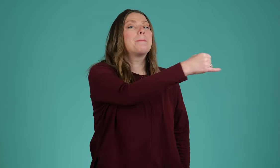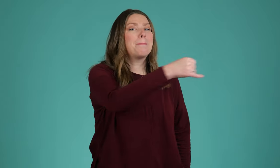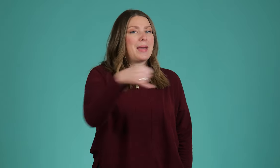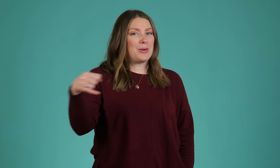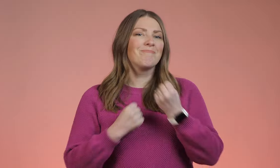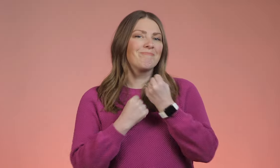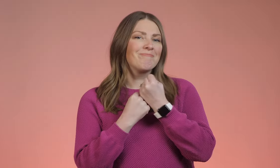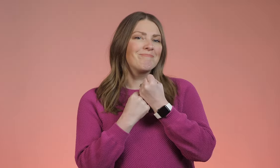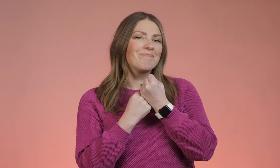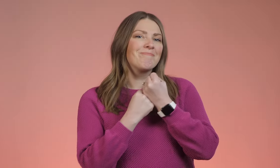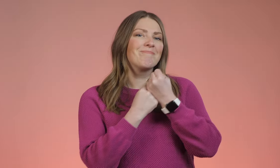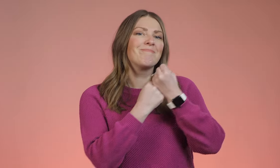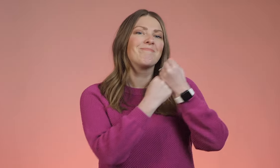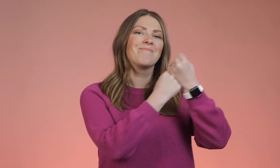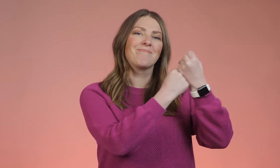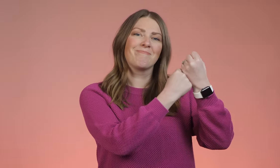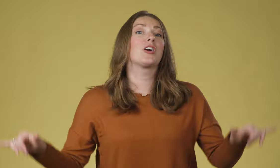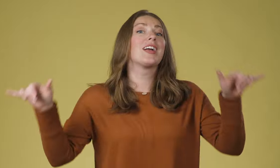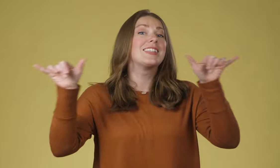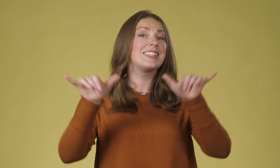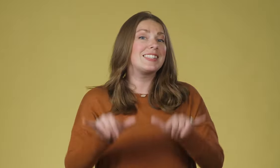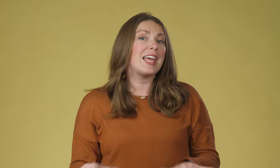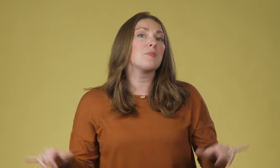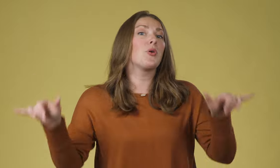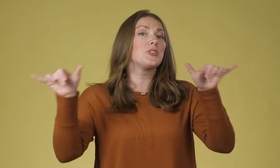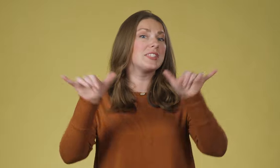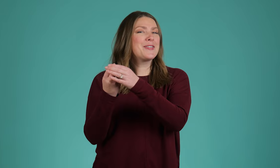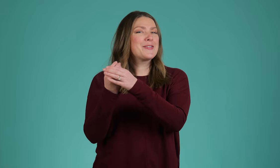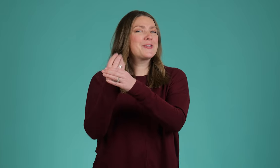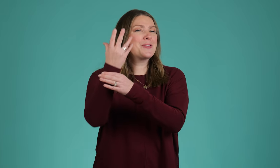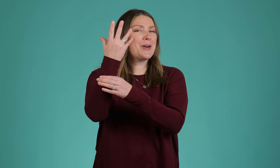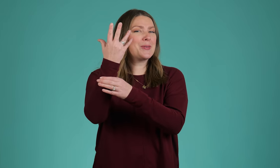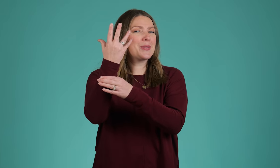some essential ASL signs, specifically tailored for social workers.